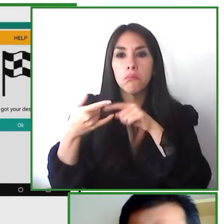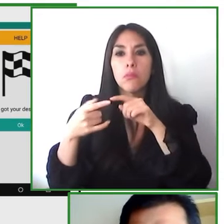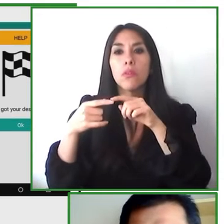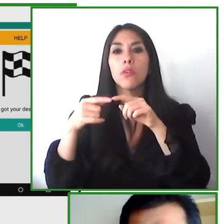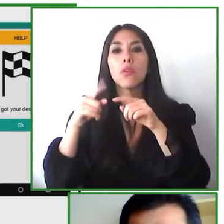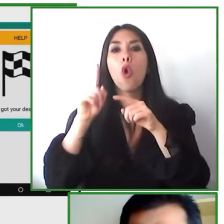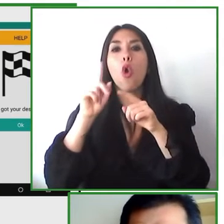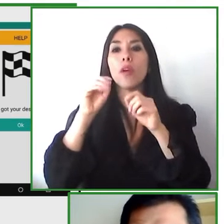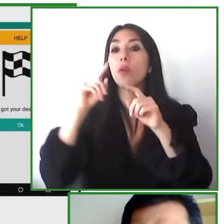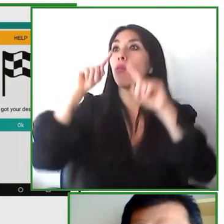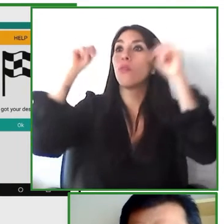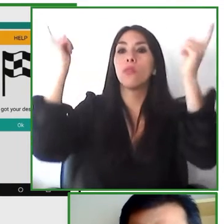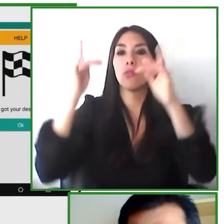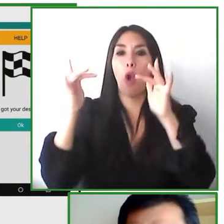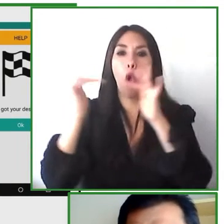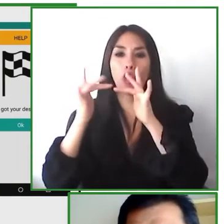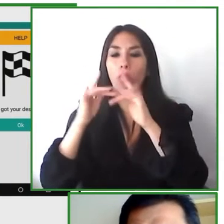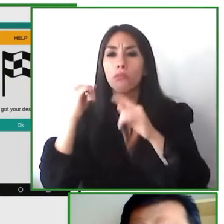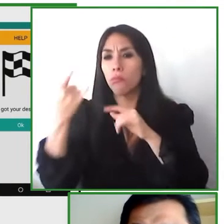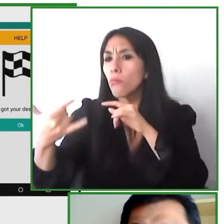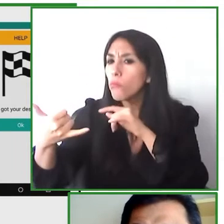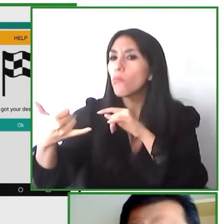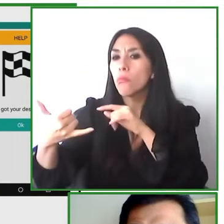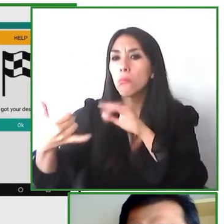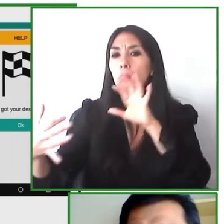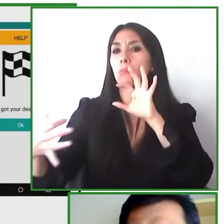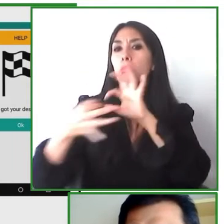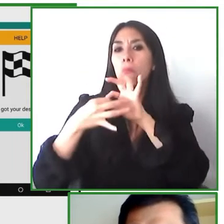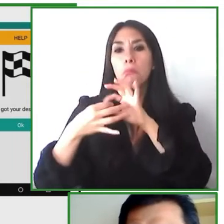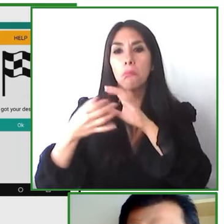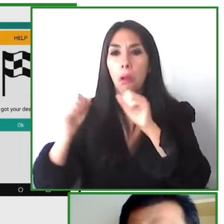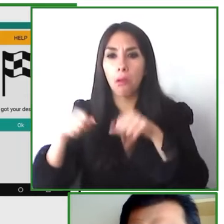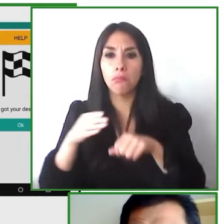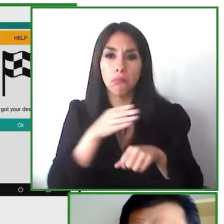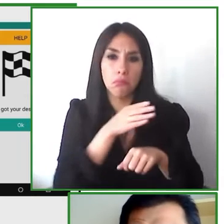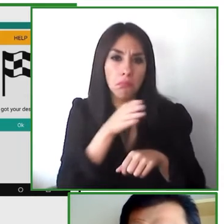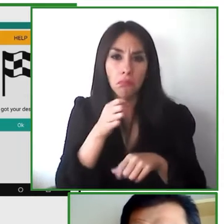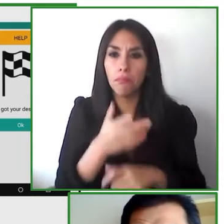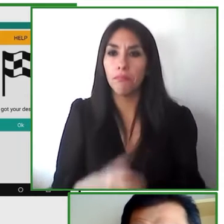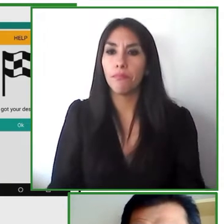design that is adapted to all the needs of the user this might be audio text